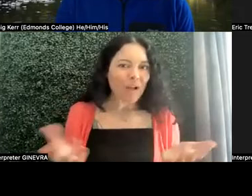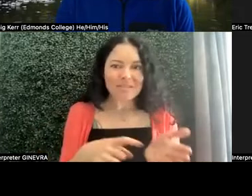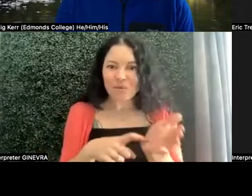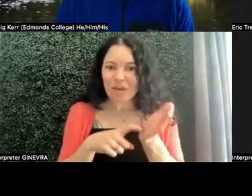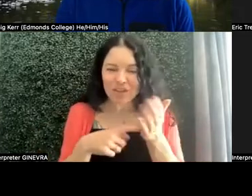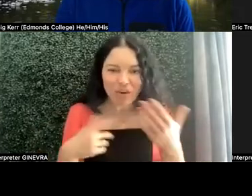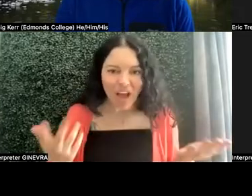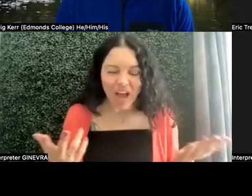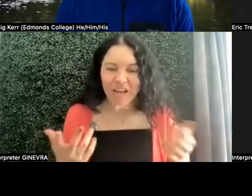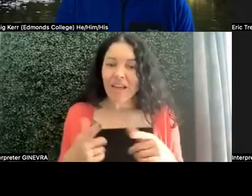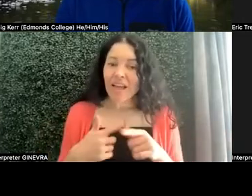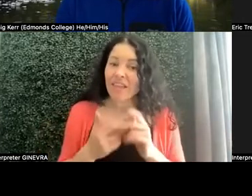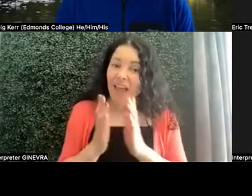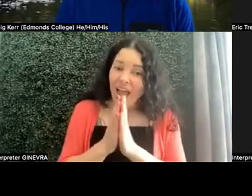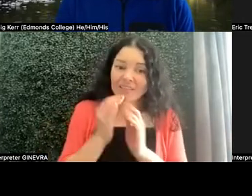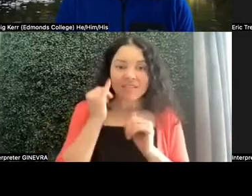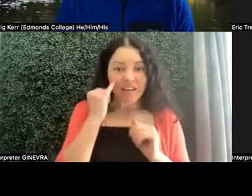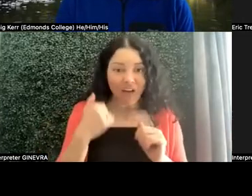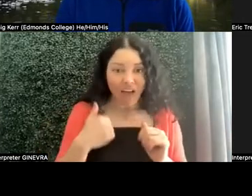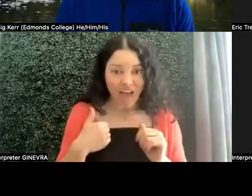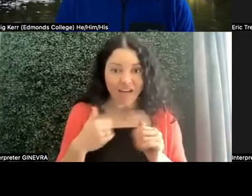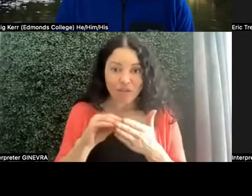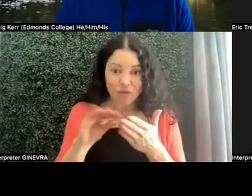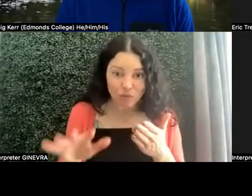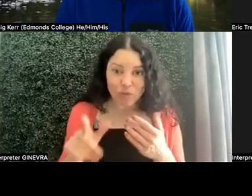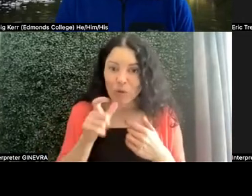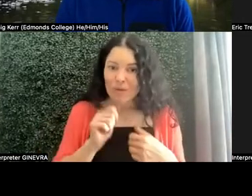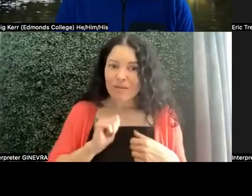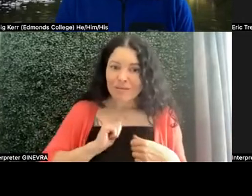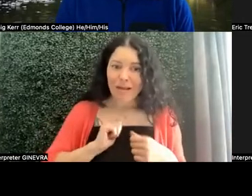if I have a student who self-identifies to me,